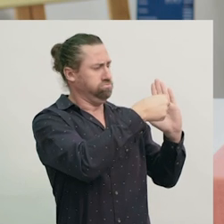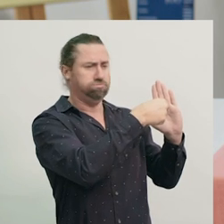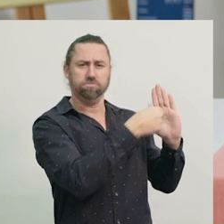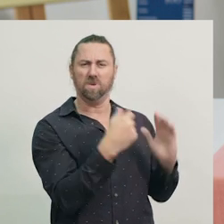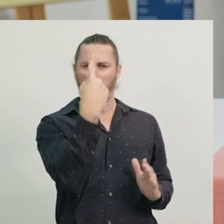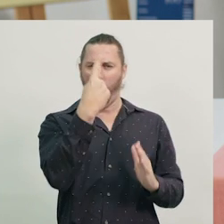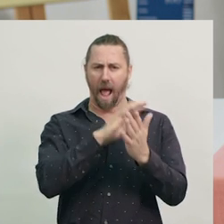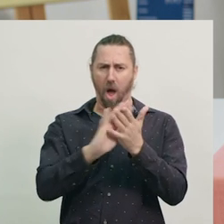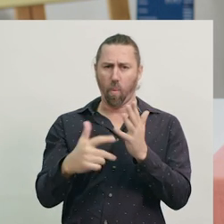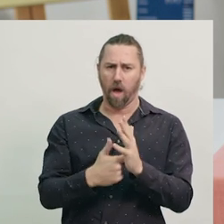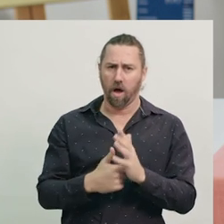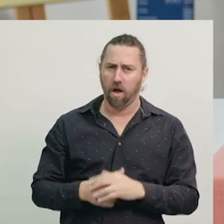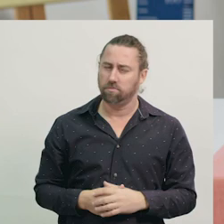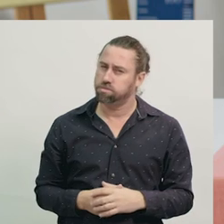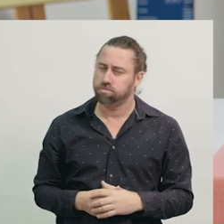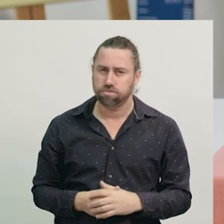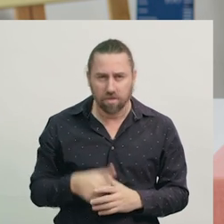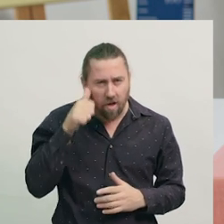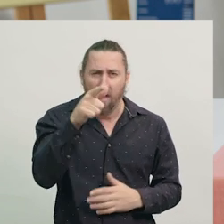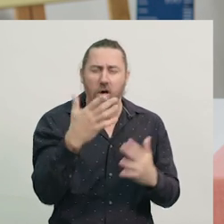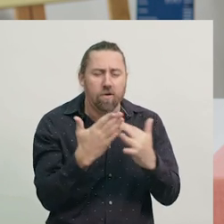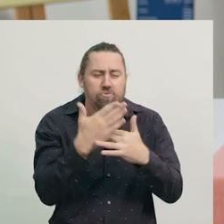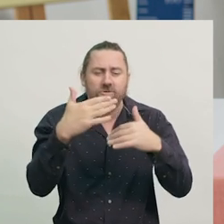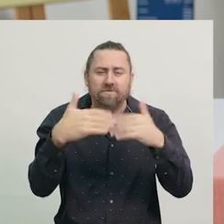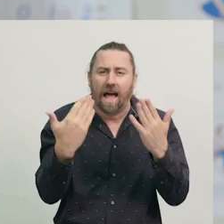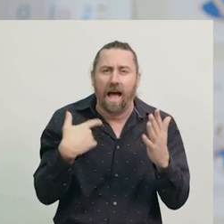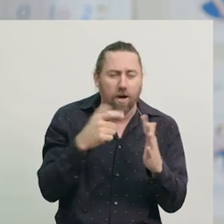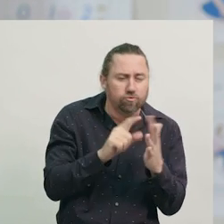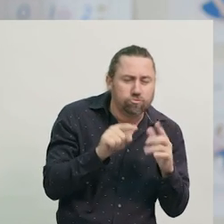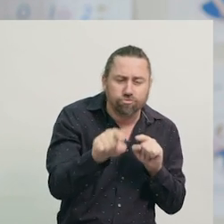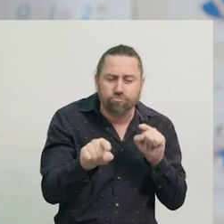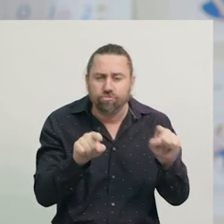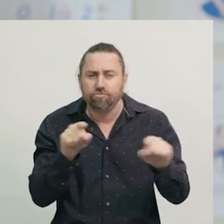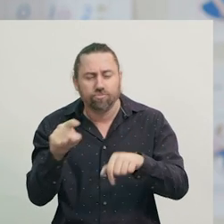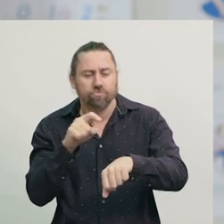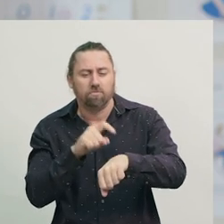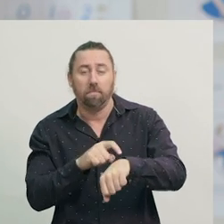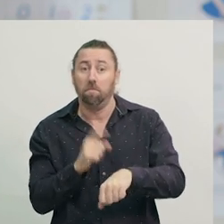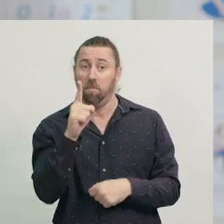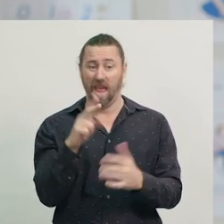We do lots of different things at different times during our day. Let’s look at Neo’s day.